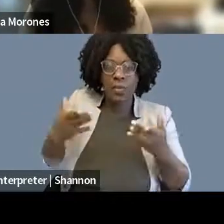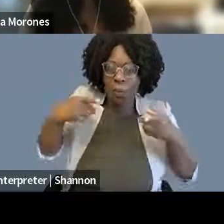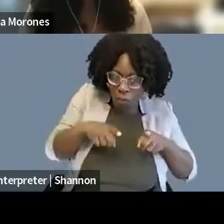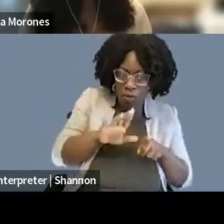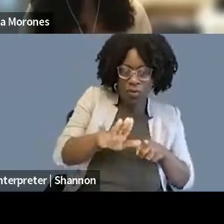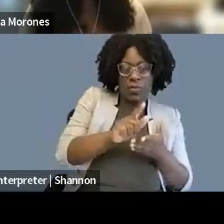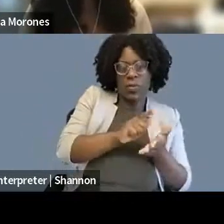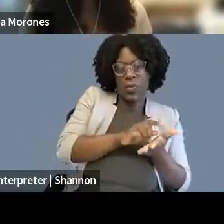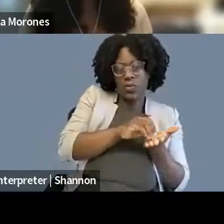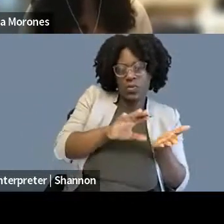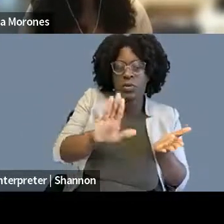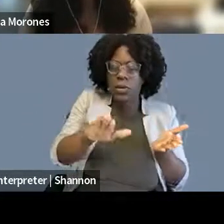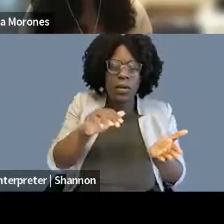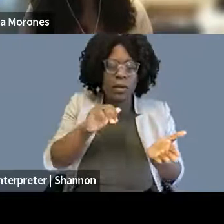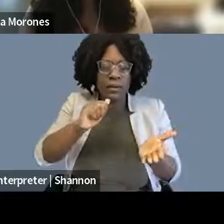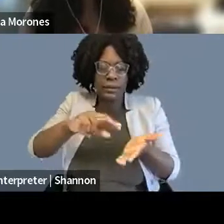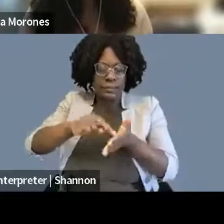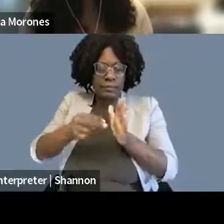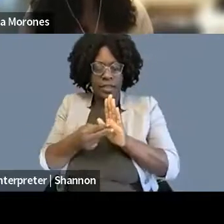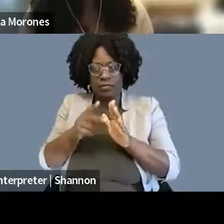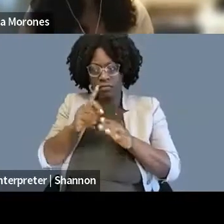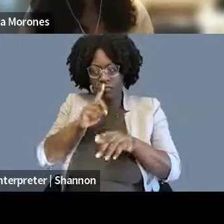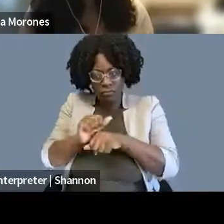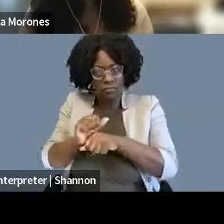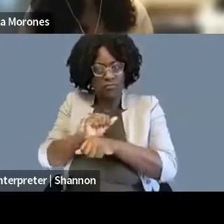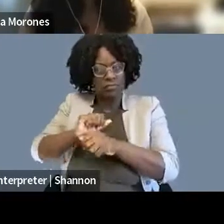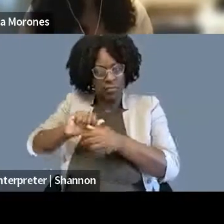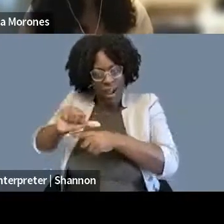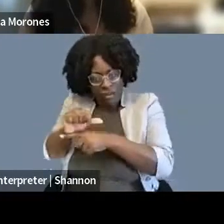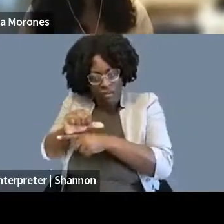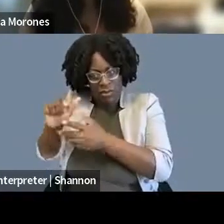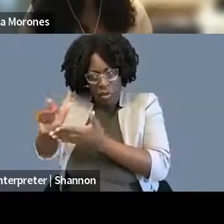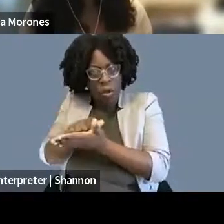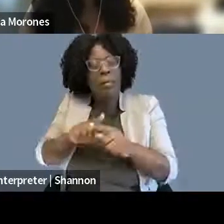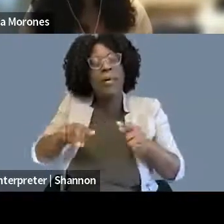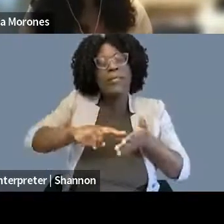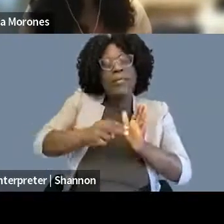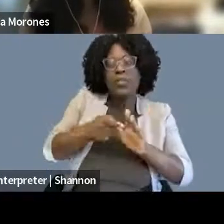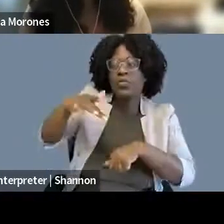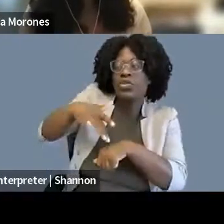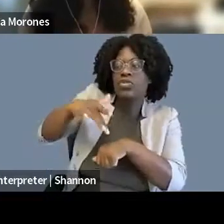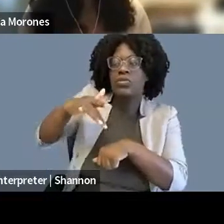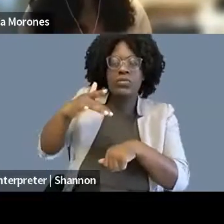but to get your feet wet. And I always encourage law students to try a number of different things.